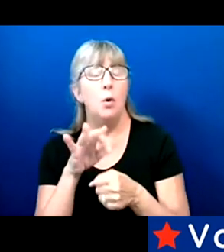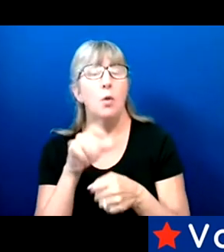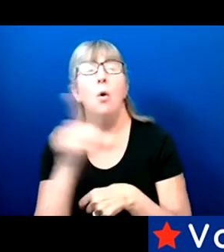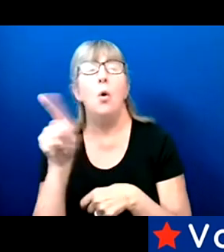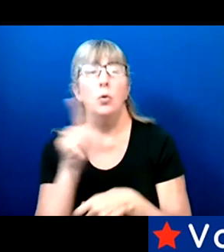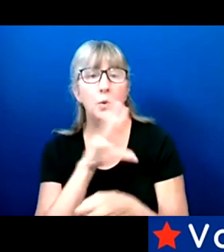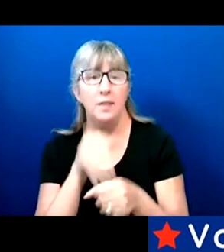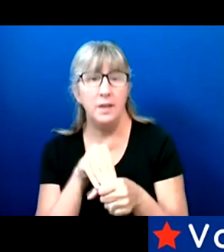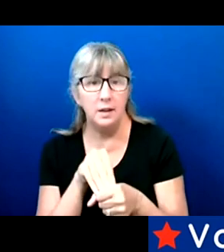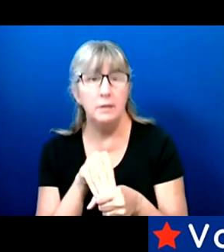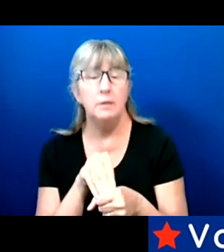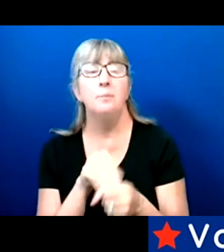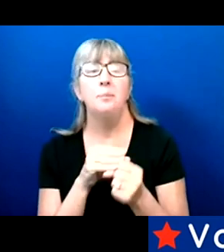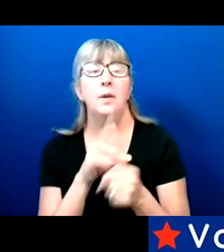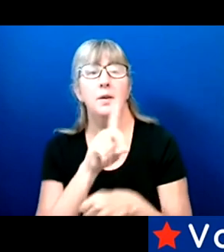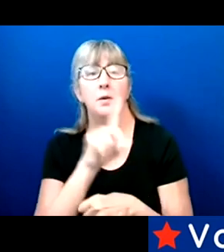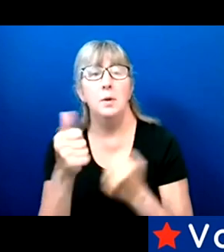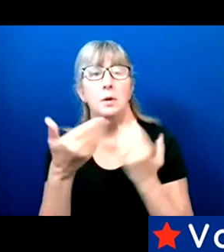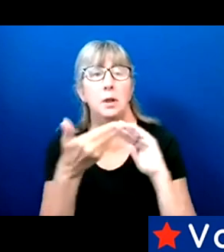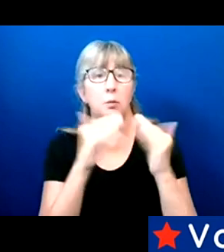broader Civil Rights community.